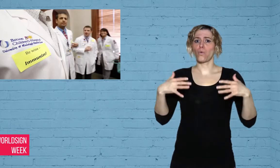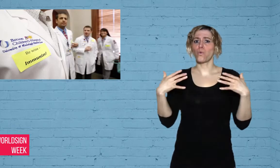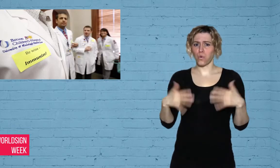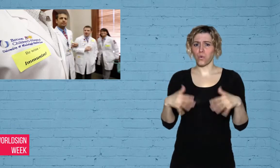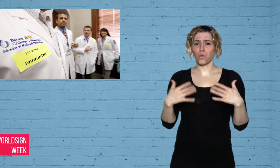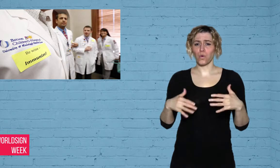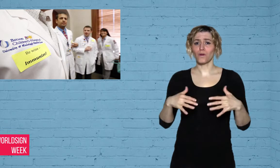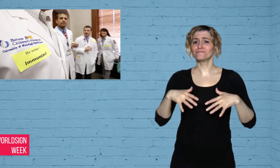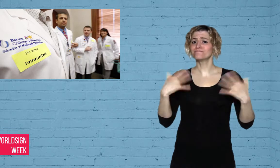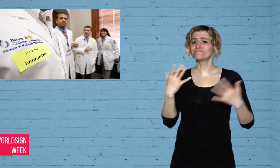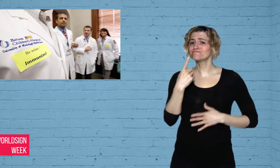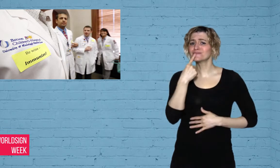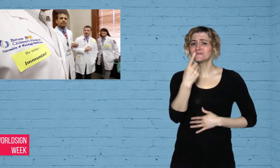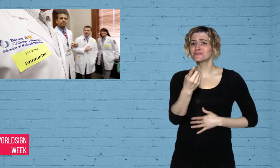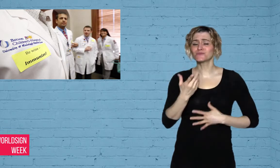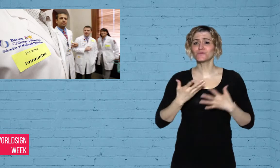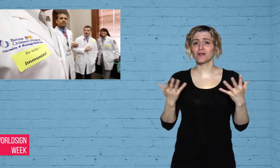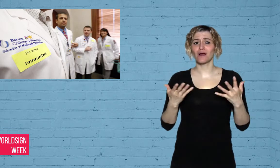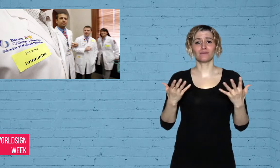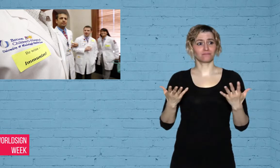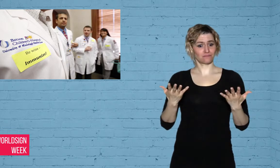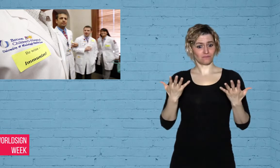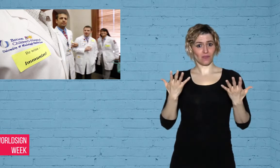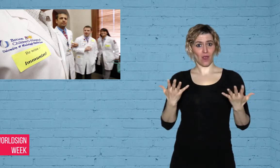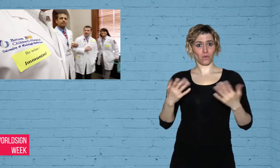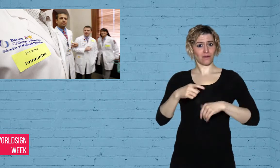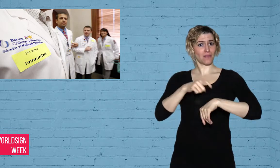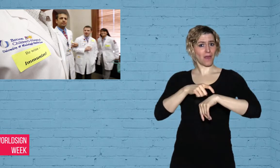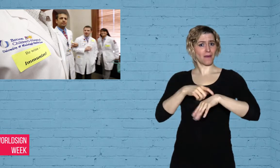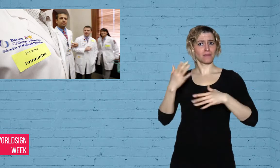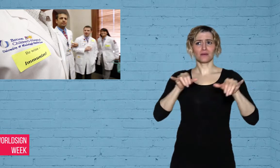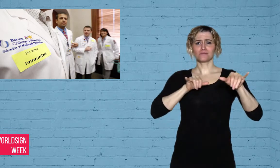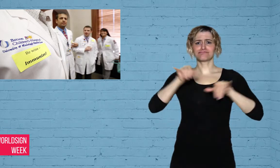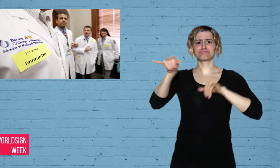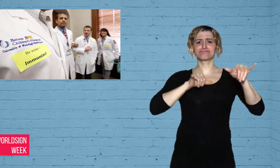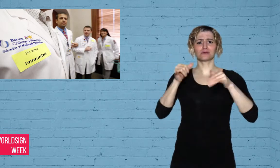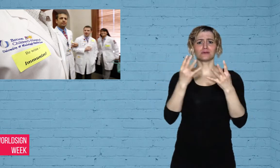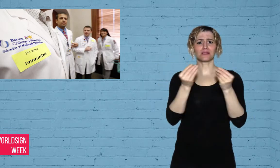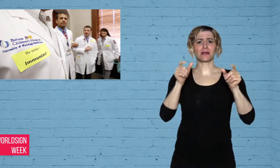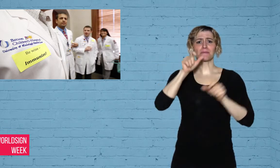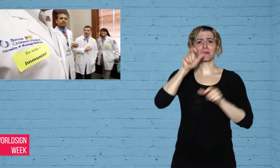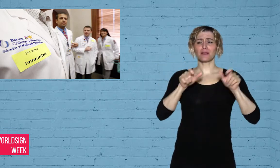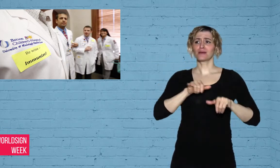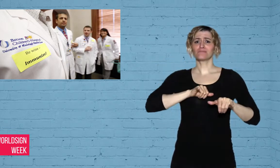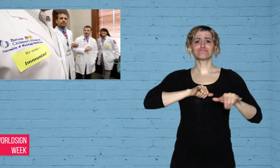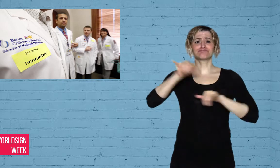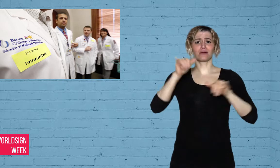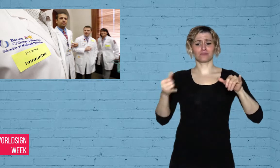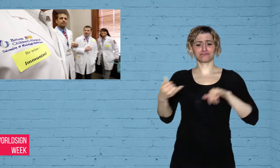patterns put no person or country